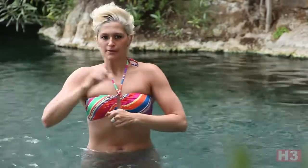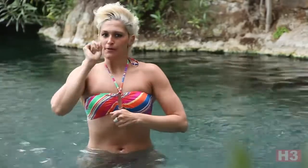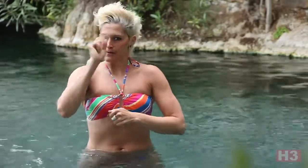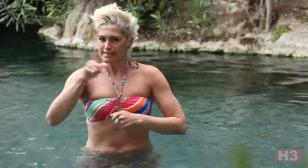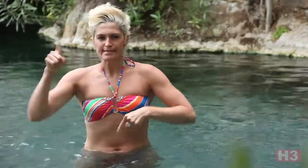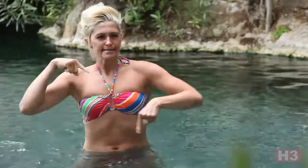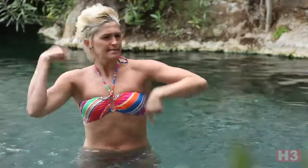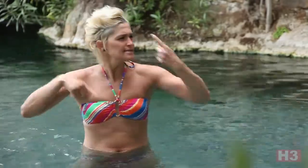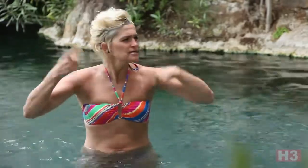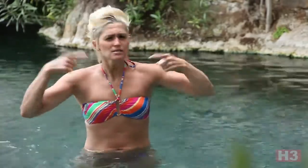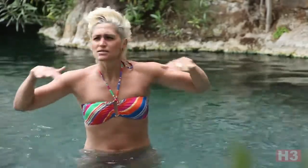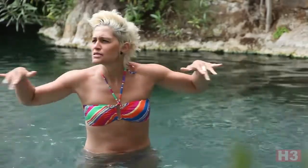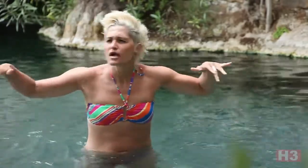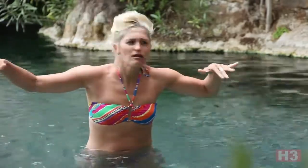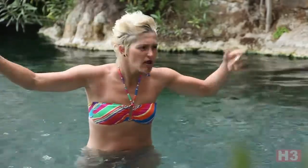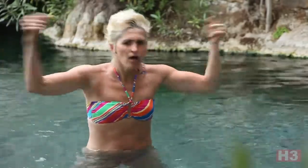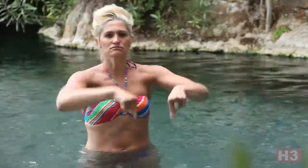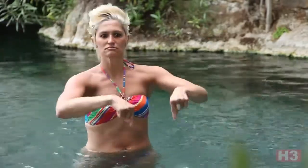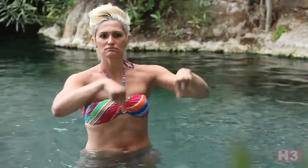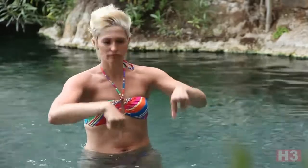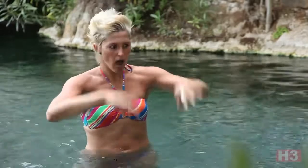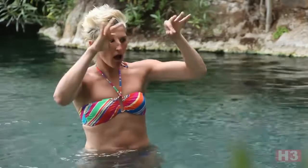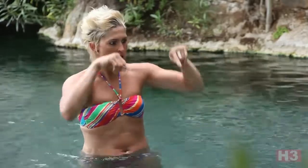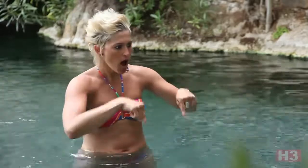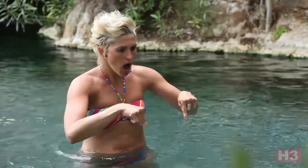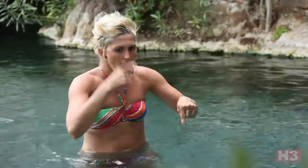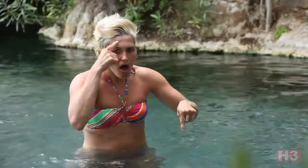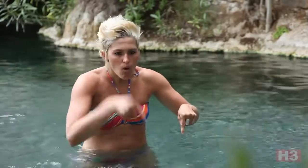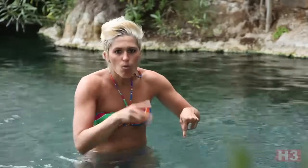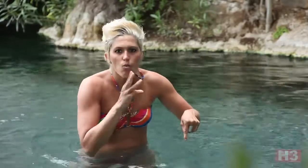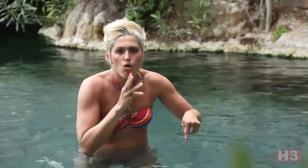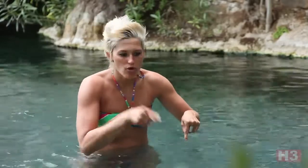Her soldiers searched far and found this pool.